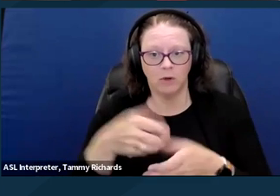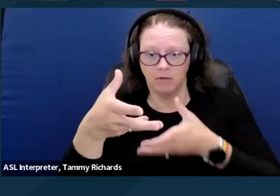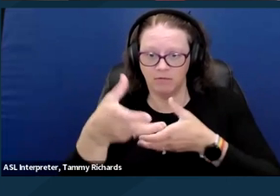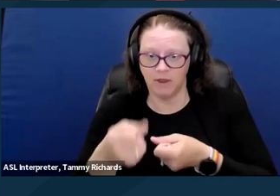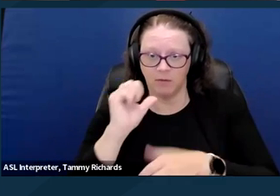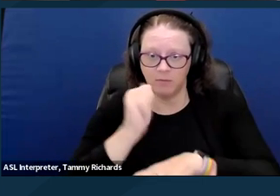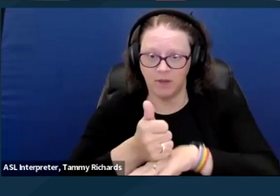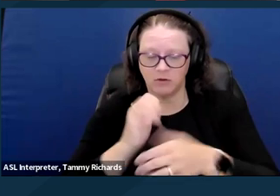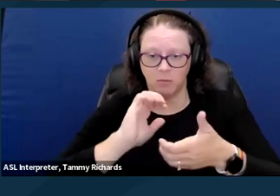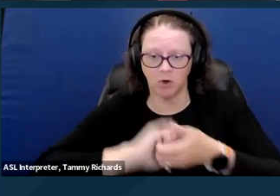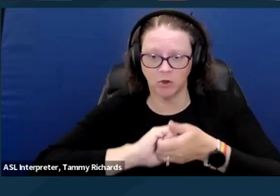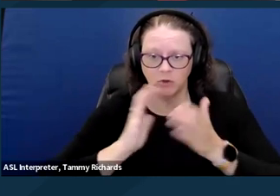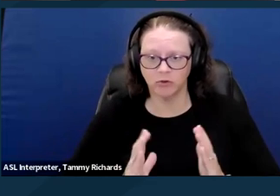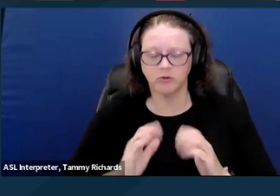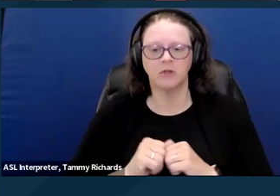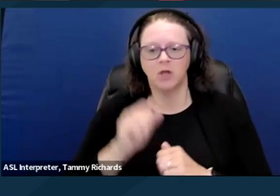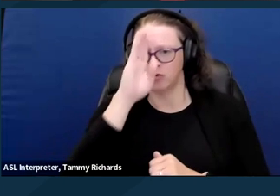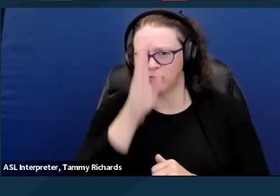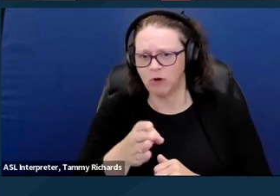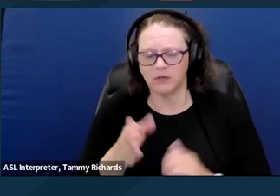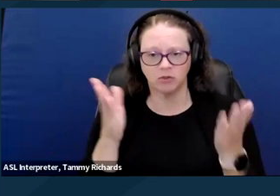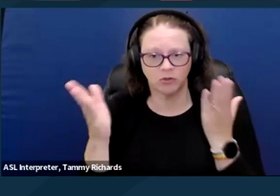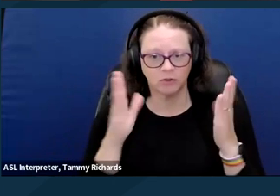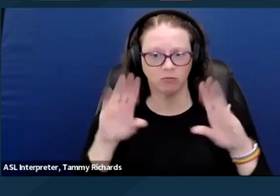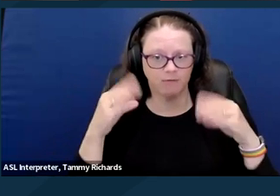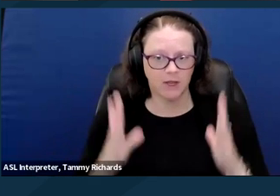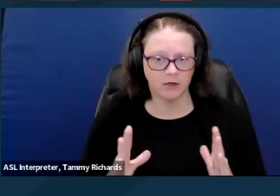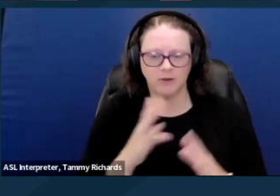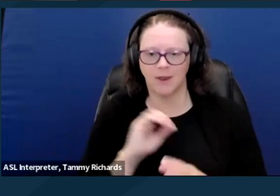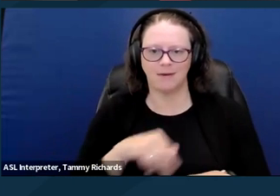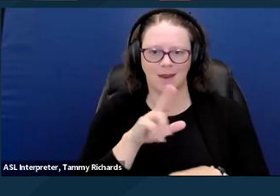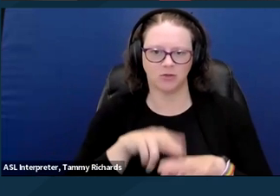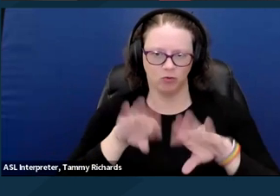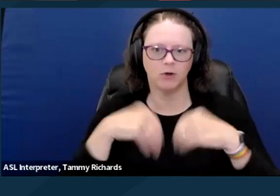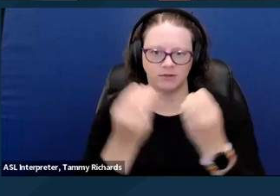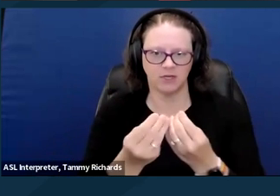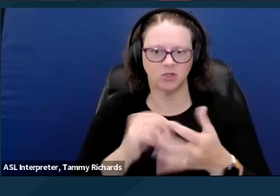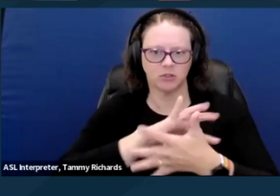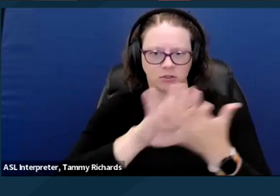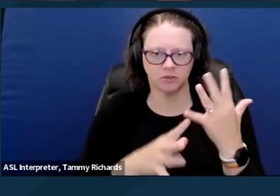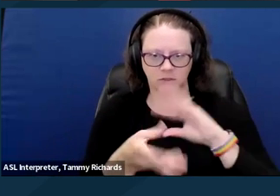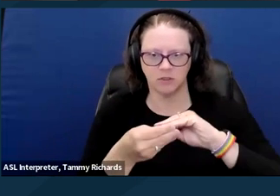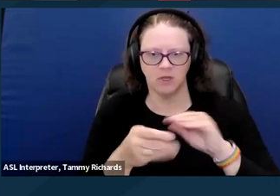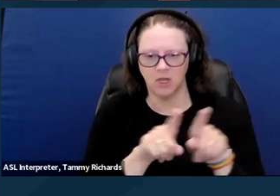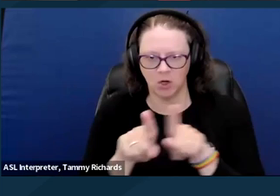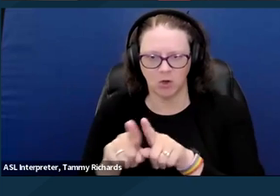direct service providers, and national organizations. It does mention TikTok, but it only mentions it one time.